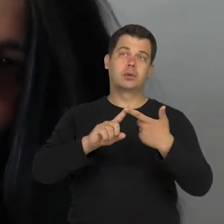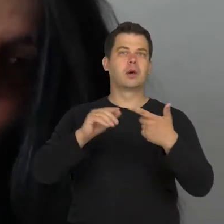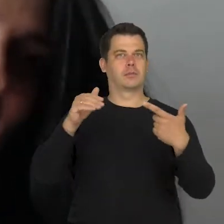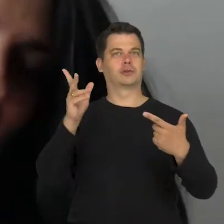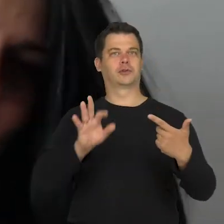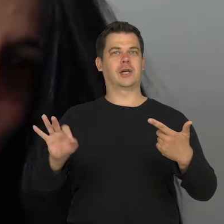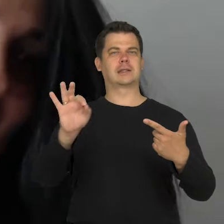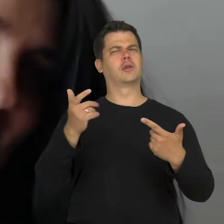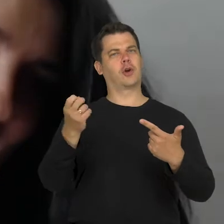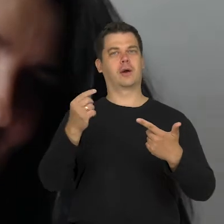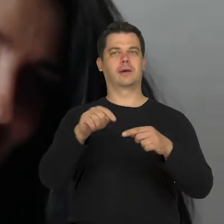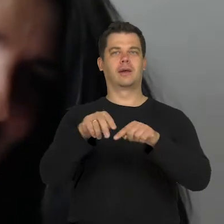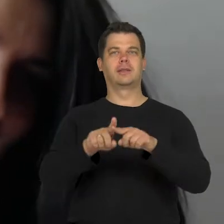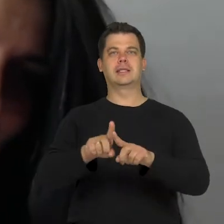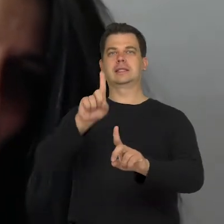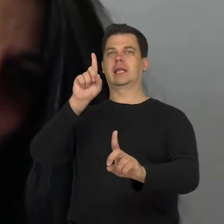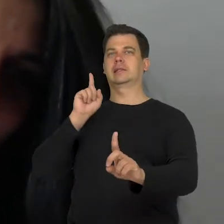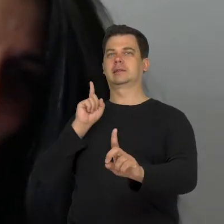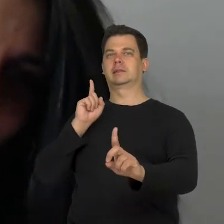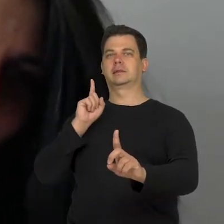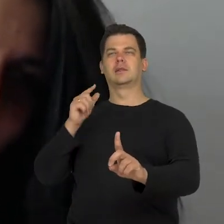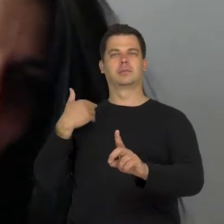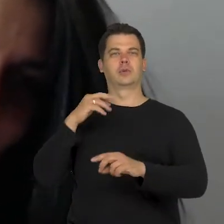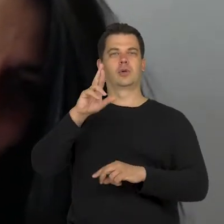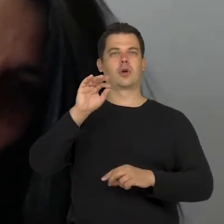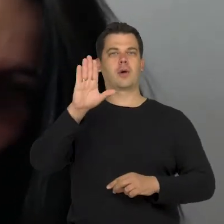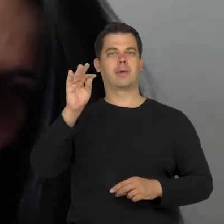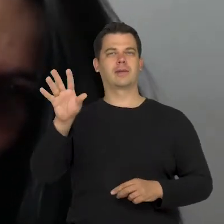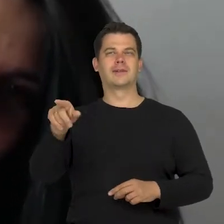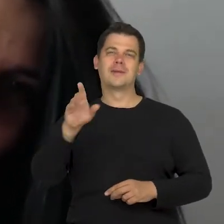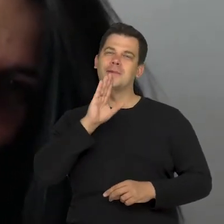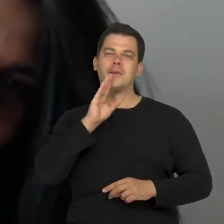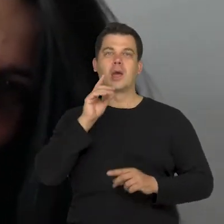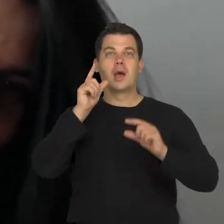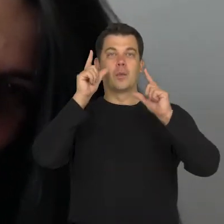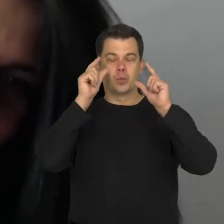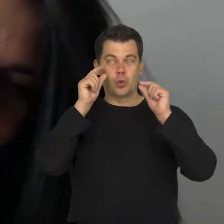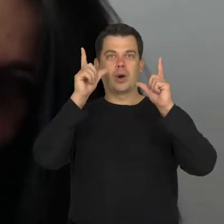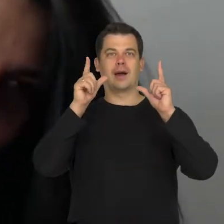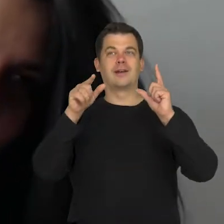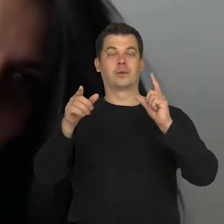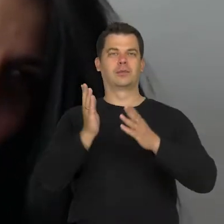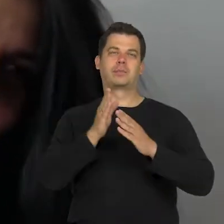through the distance which Robert mentioned so this space, which exists between the glances.